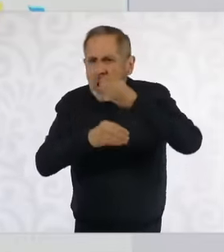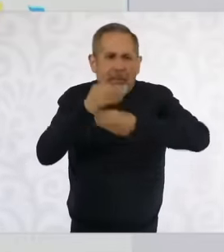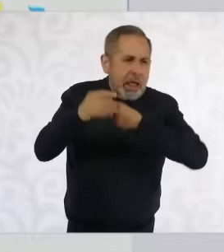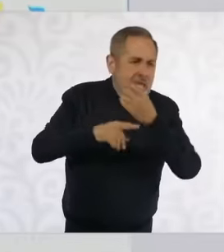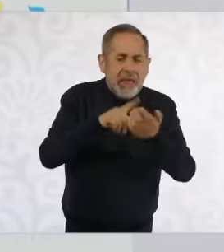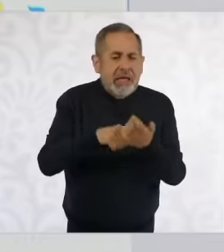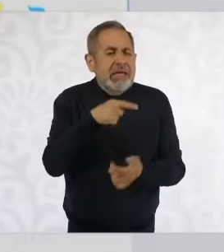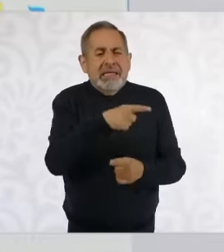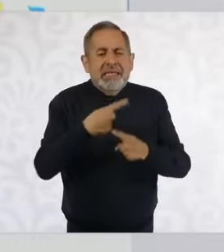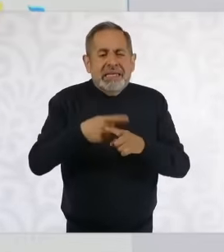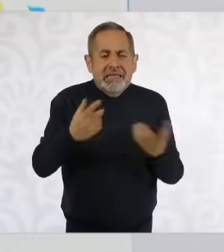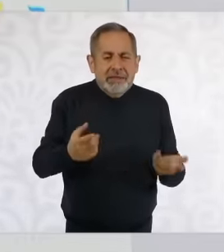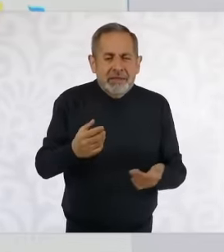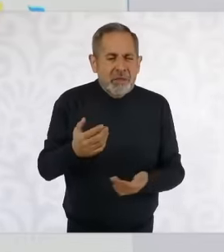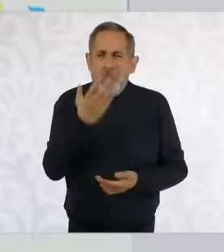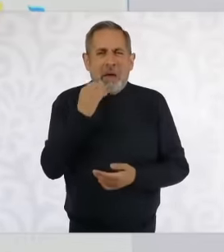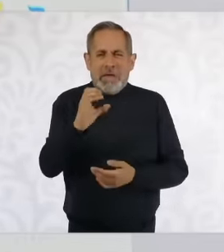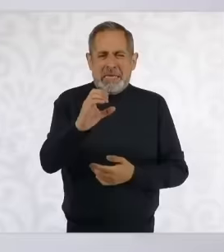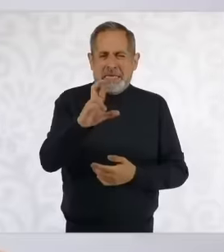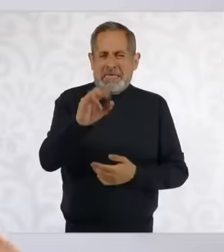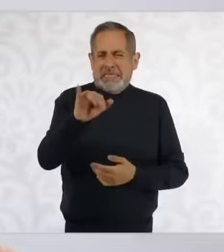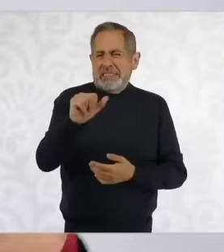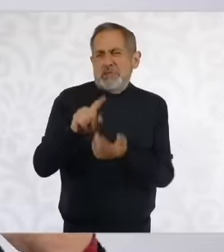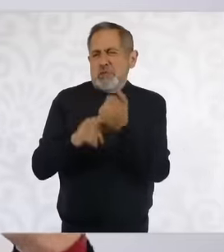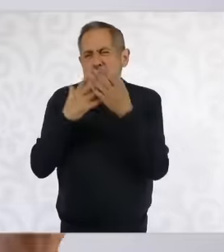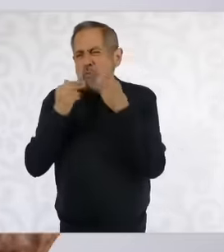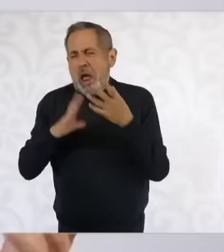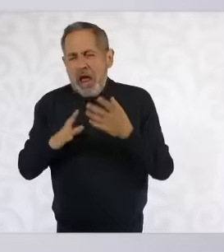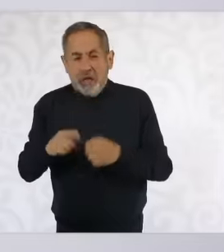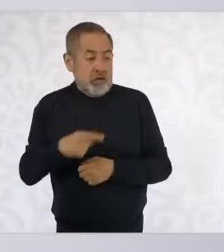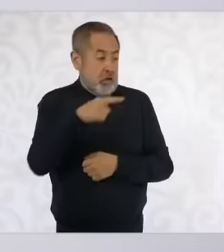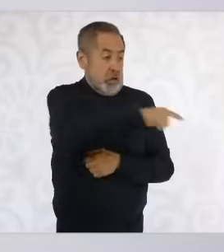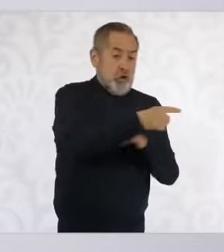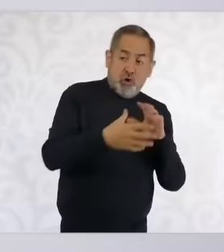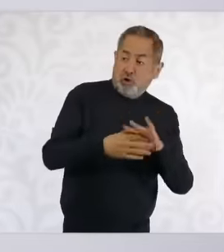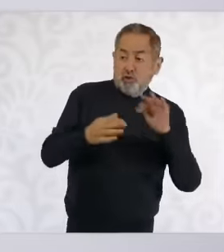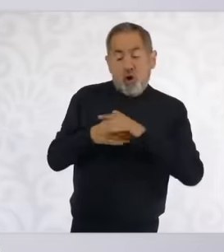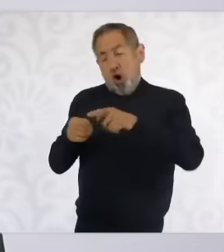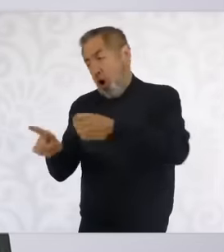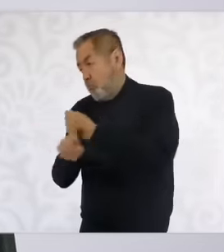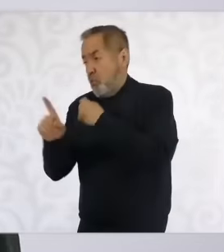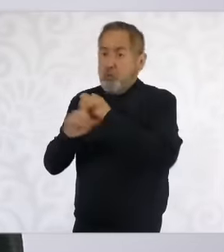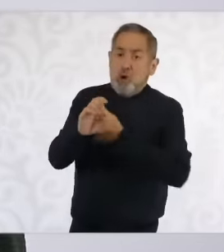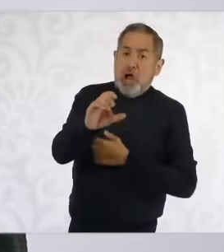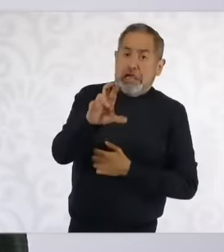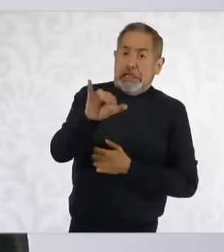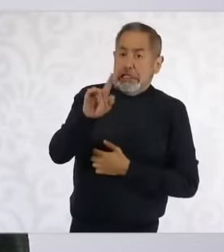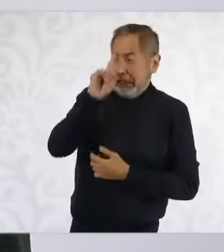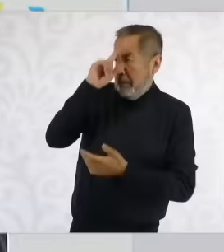want to call it a crisis because that is what our adversaries call it, who